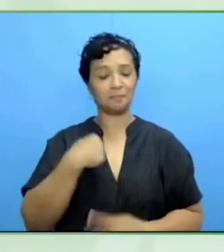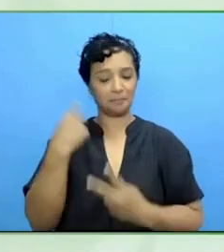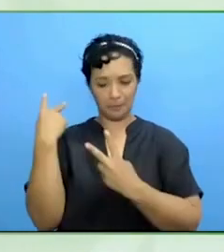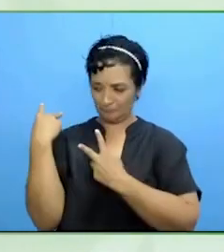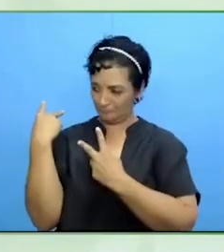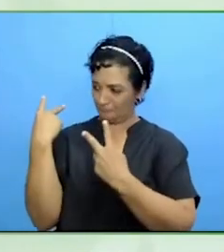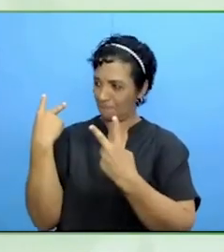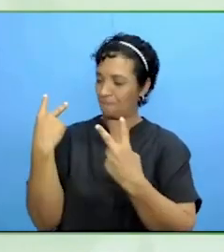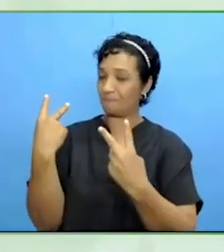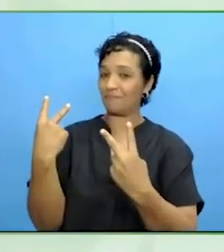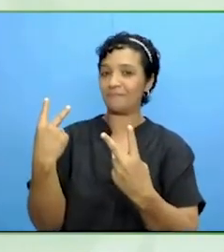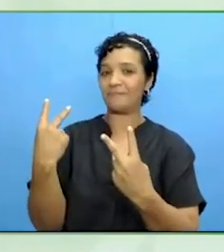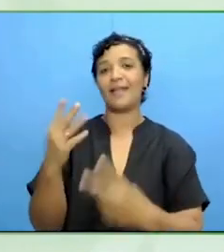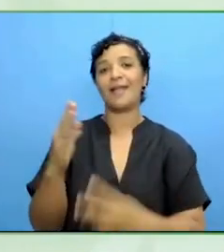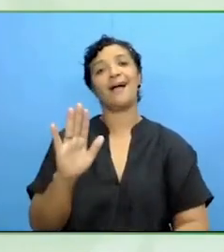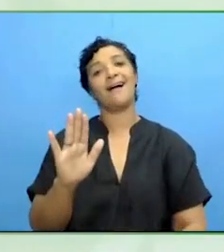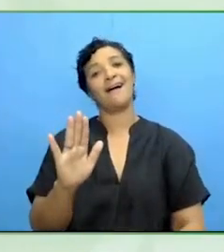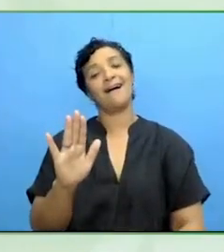I had a great job.